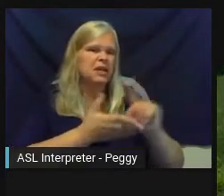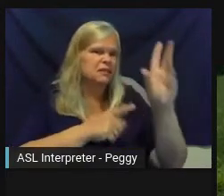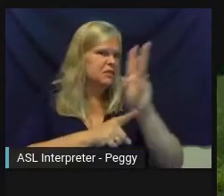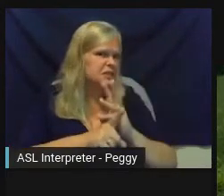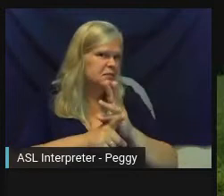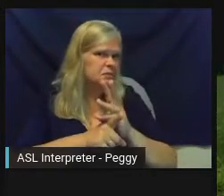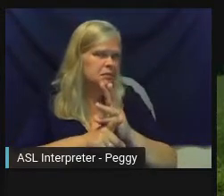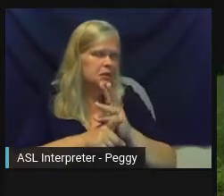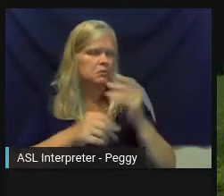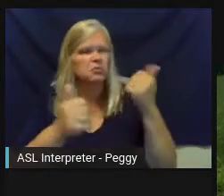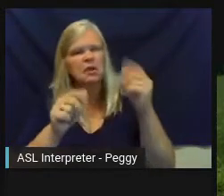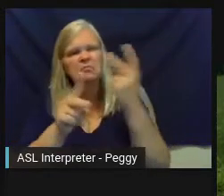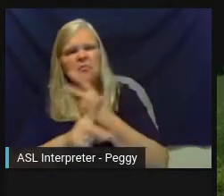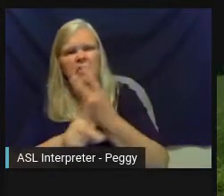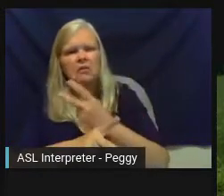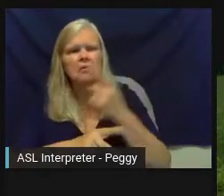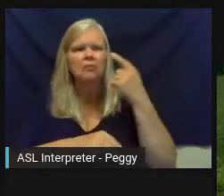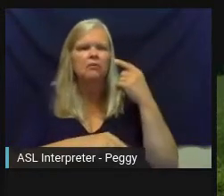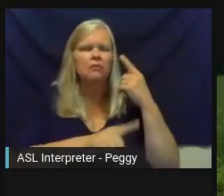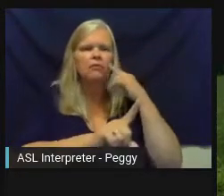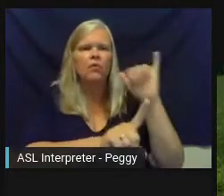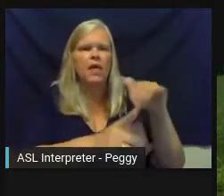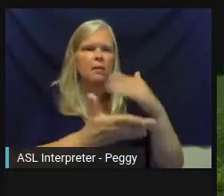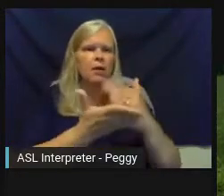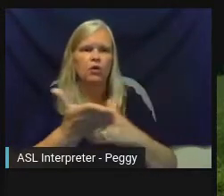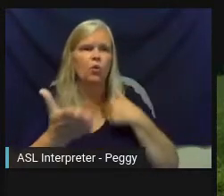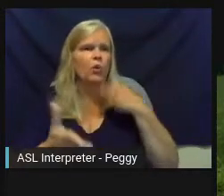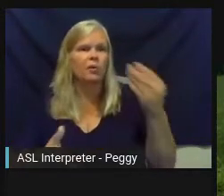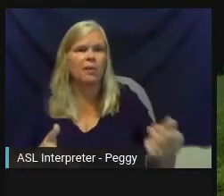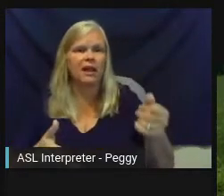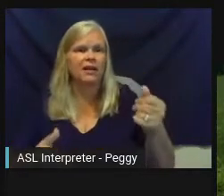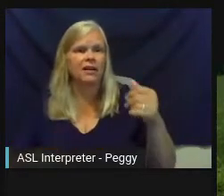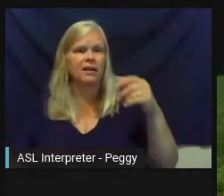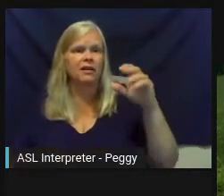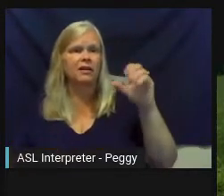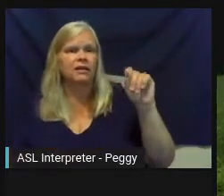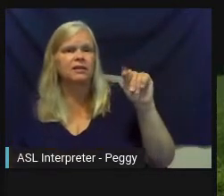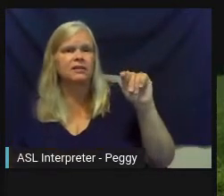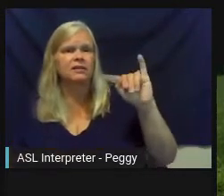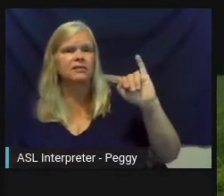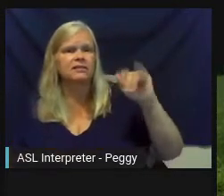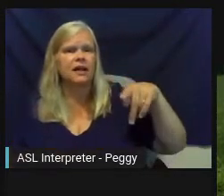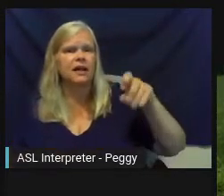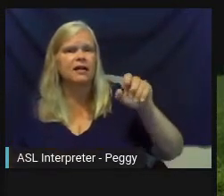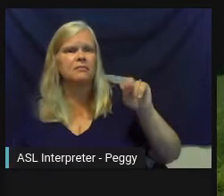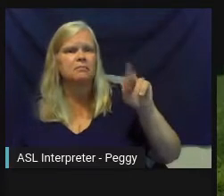would look like for a budget. We ended up paying the artist a stipend based on that estimate and looking for them to kind of manage their